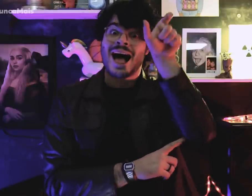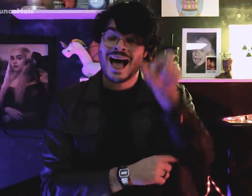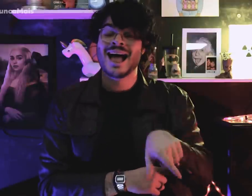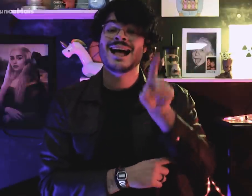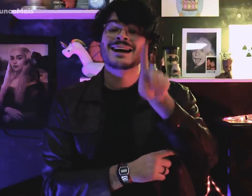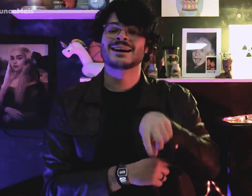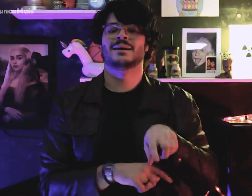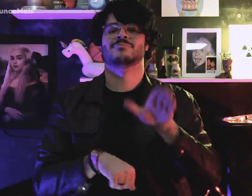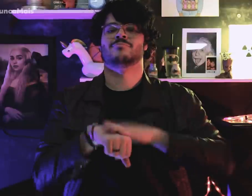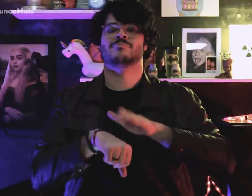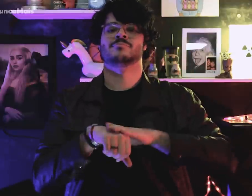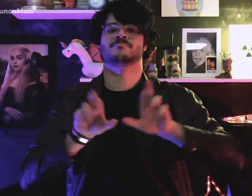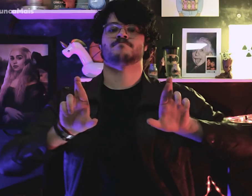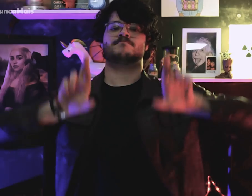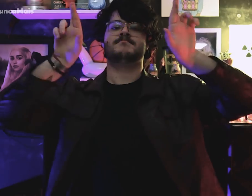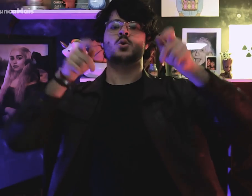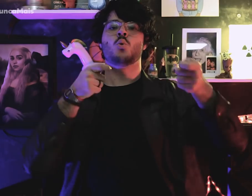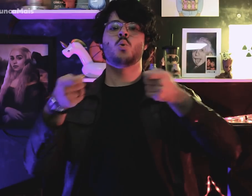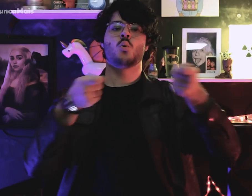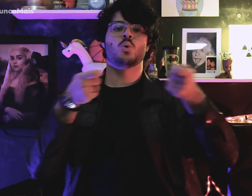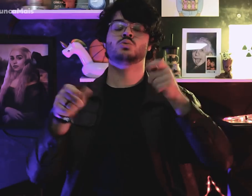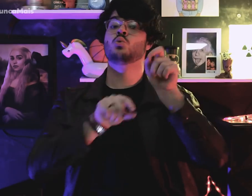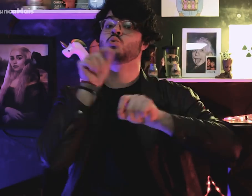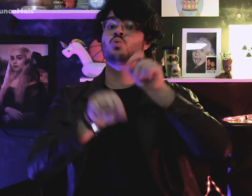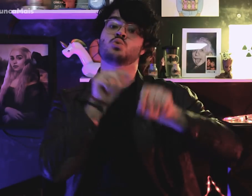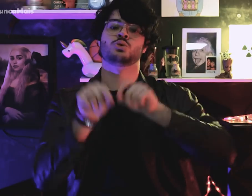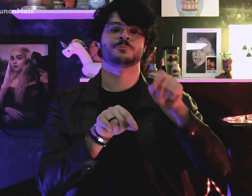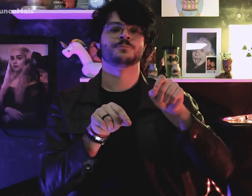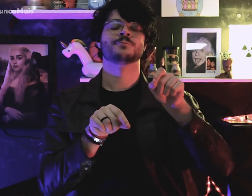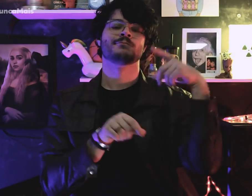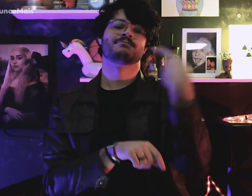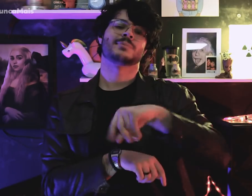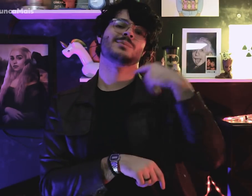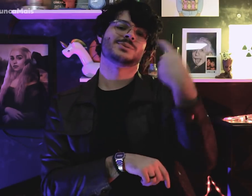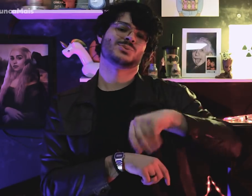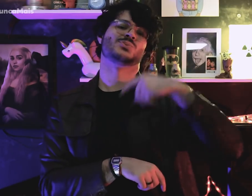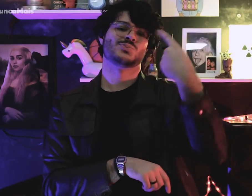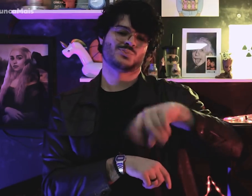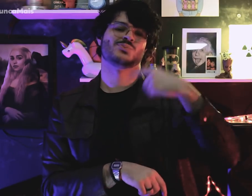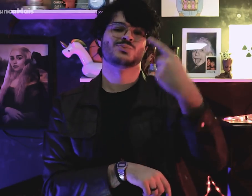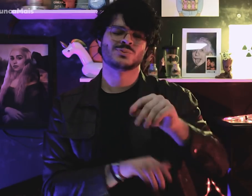was one of the people responsible for the torture sessions